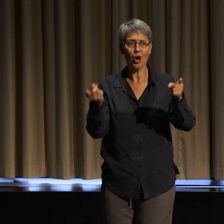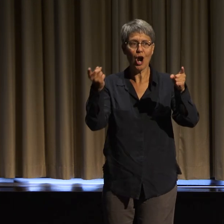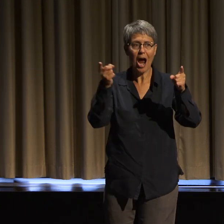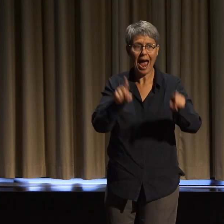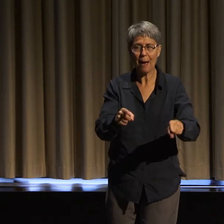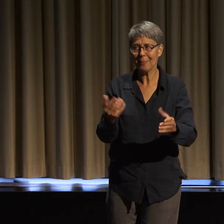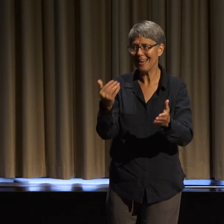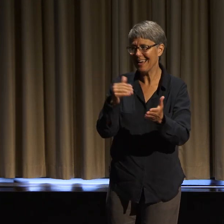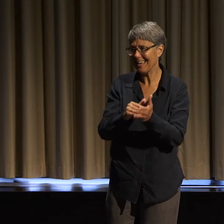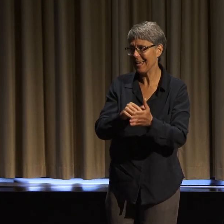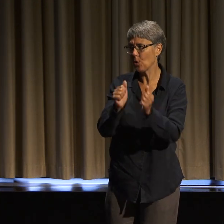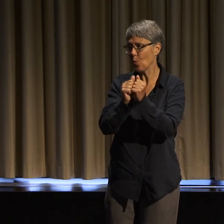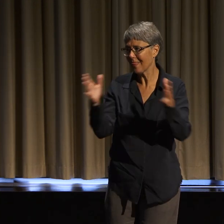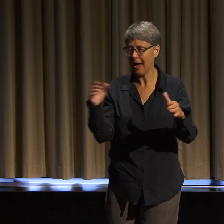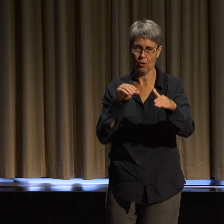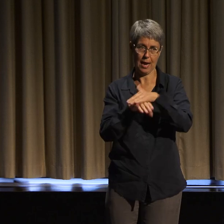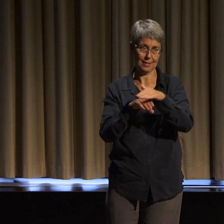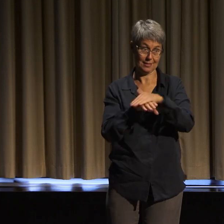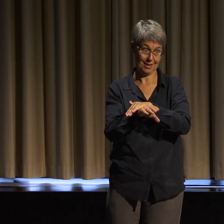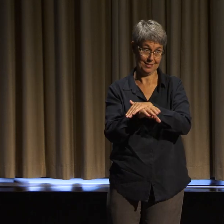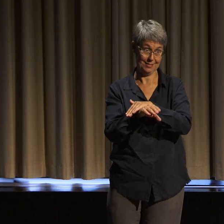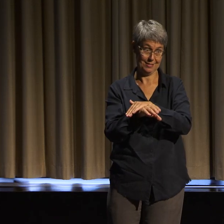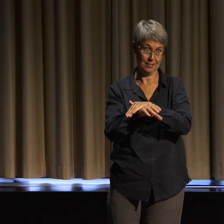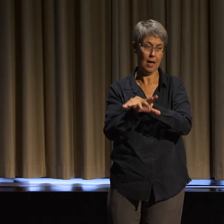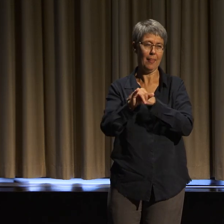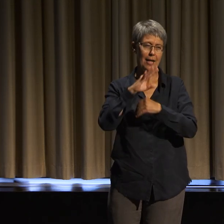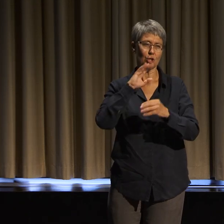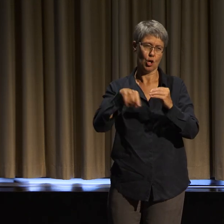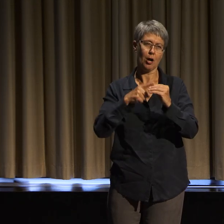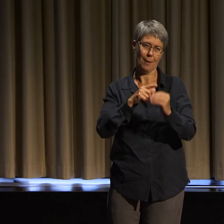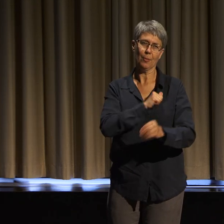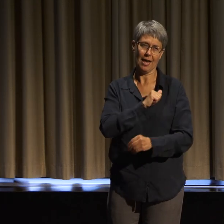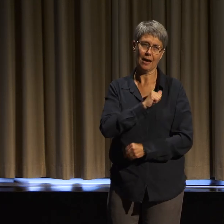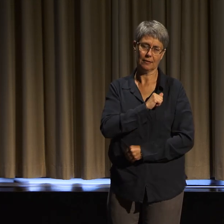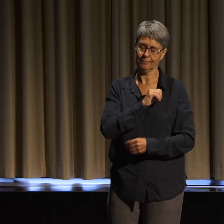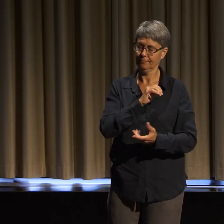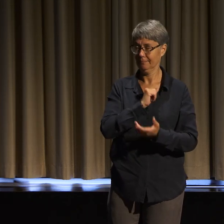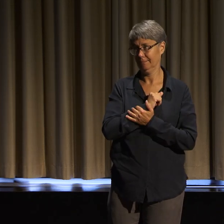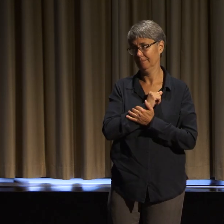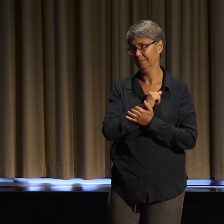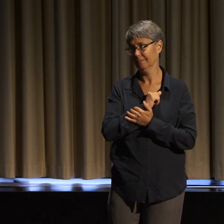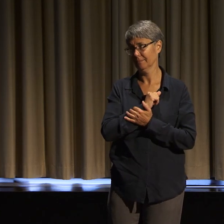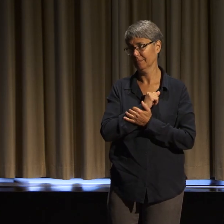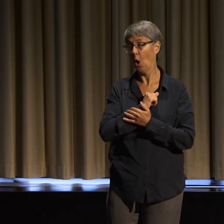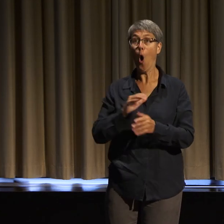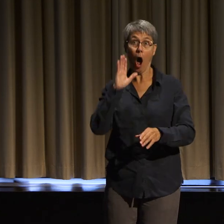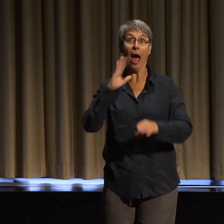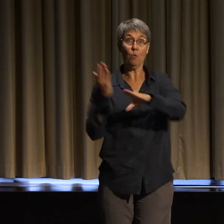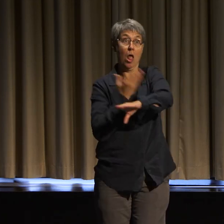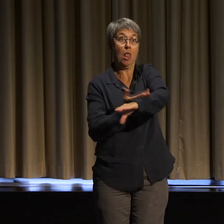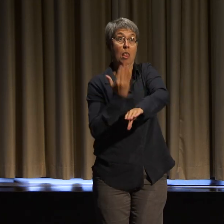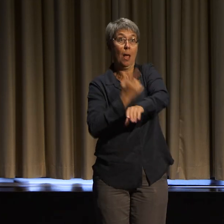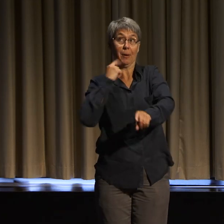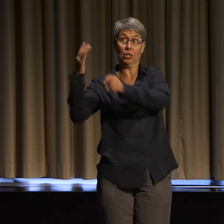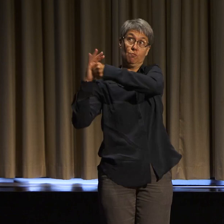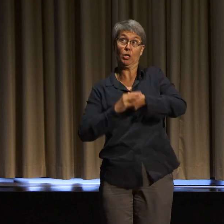And this is the crux of a lot of the transformative work that I'm a part of. So you work to not only address the harm